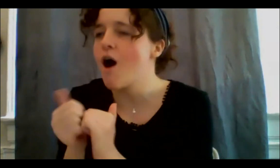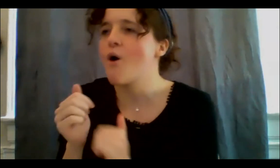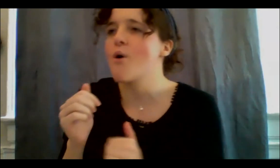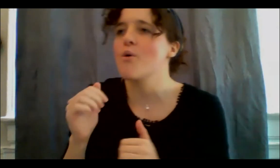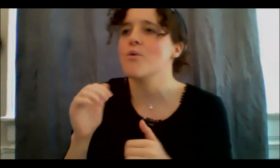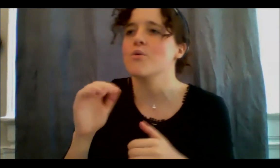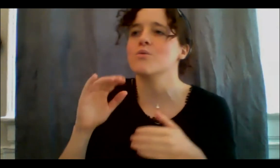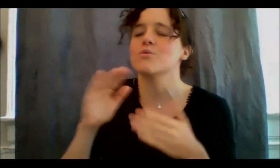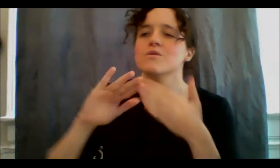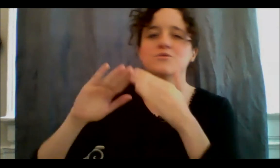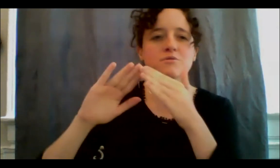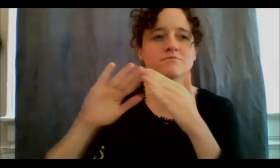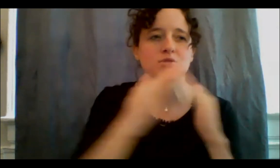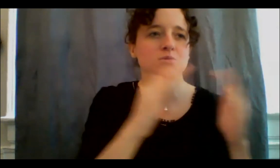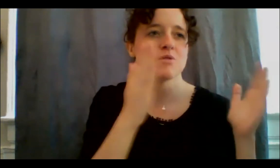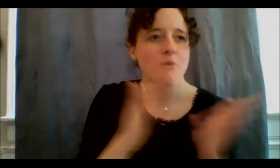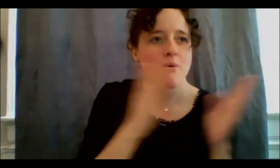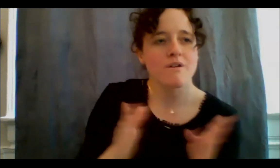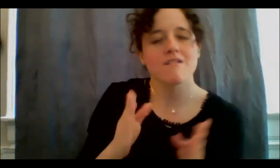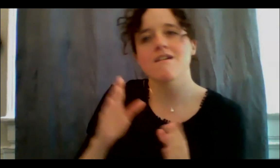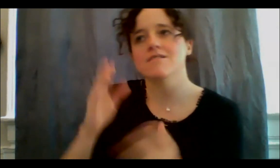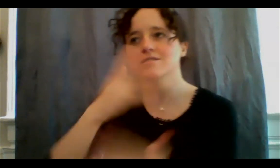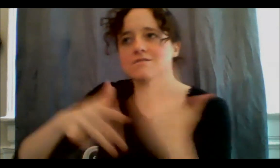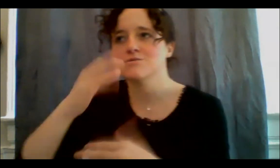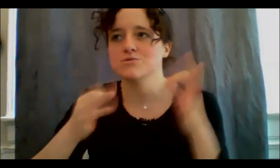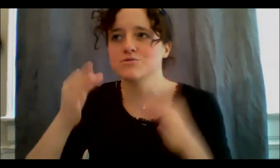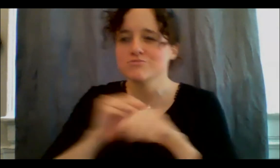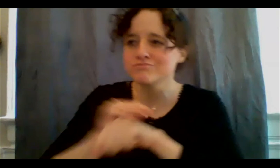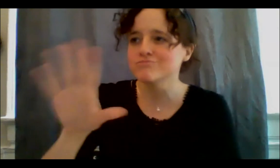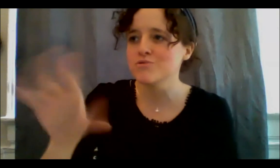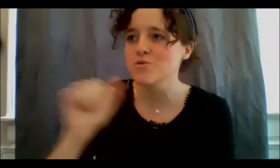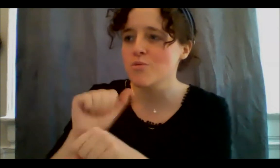justice influence your work, and you do a lot of things! We definitely are looking